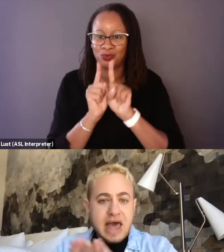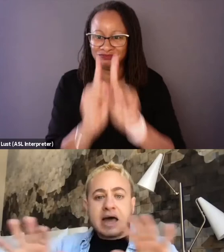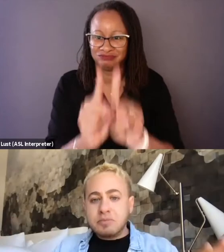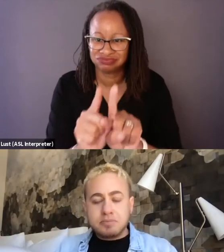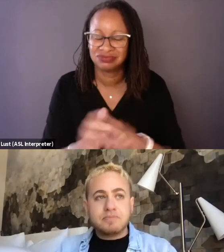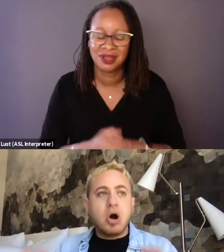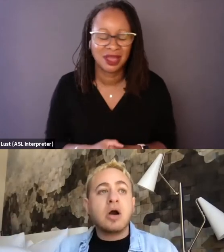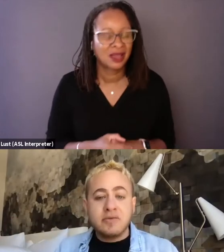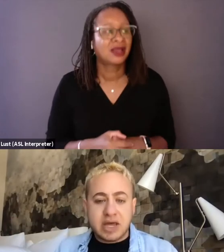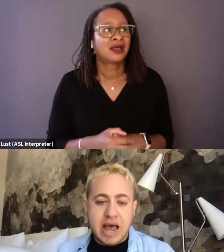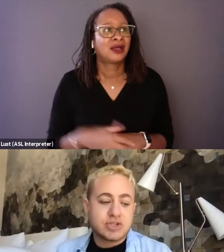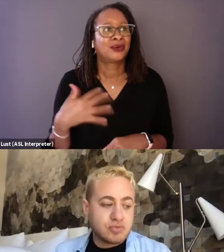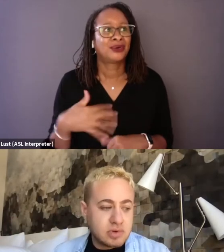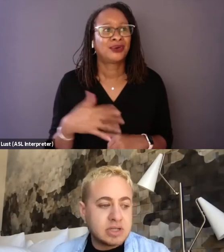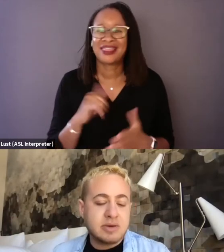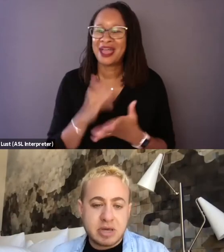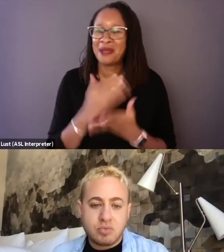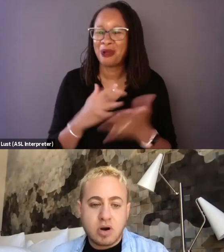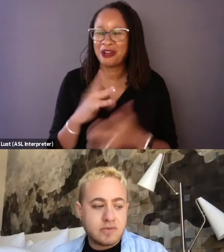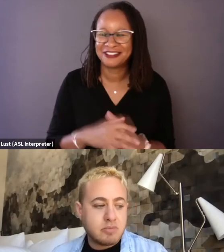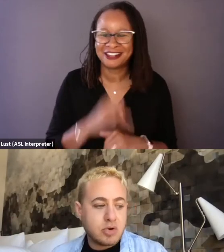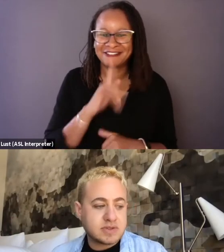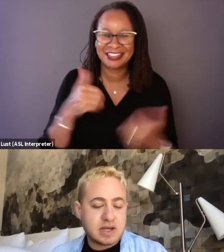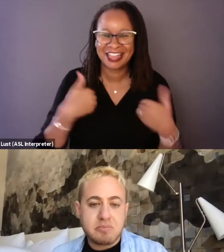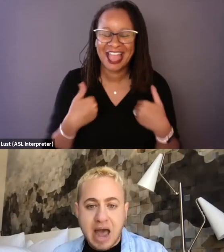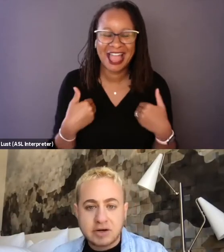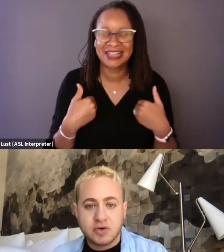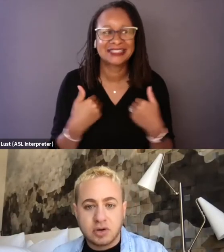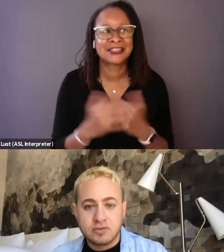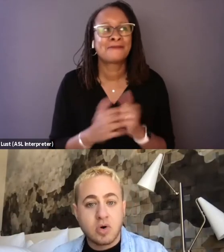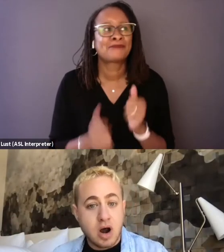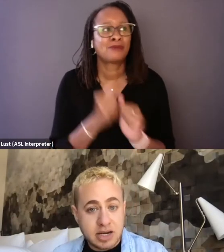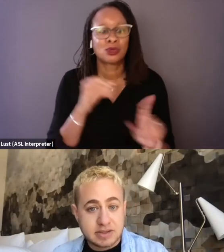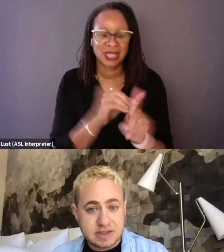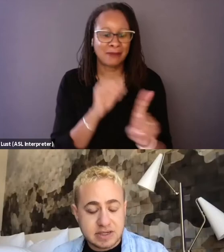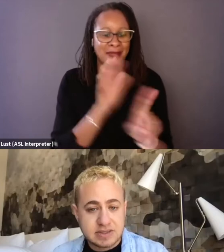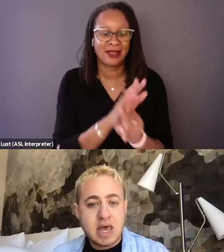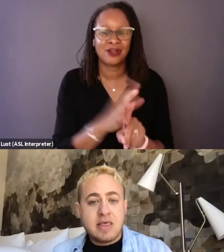And that part of it has really been one of the most impactful for audiences